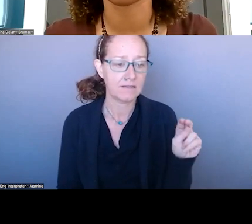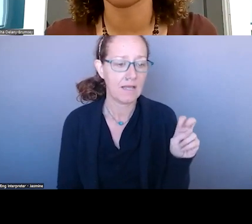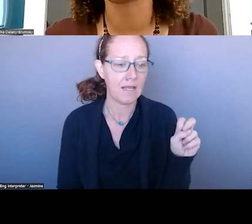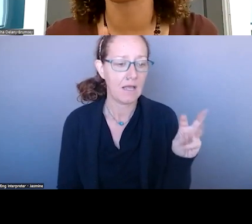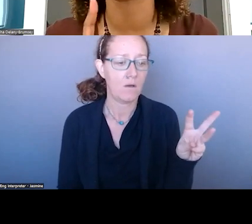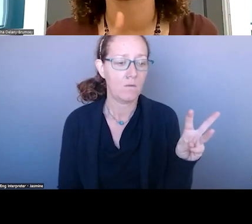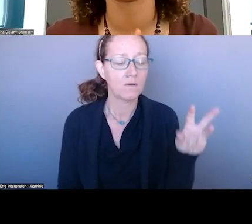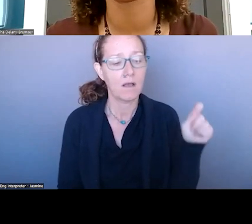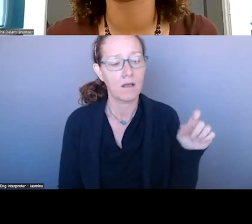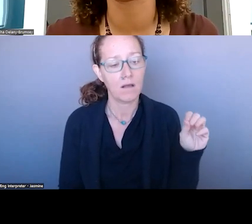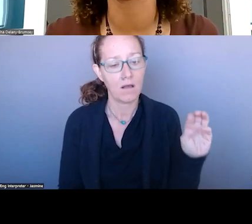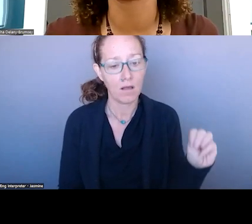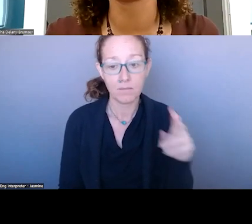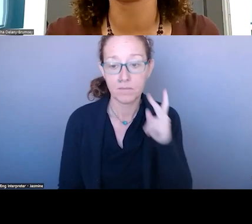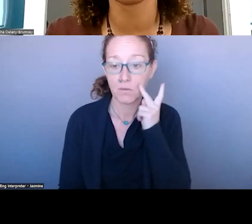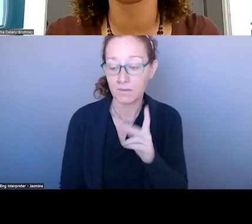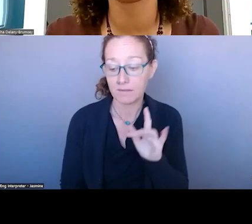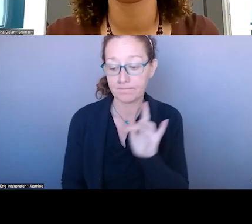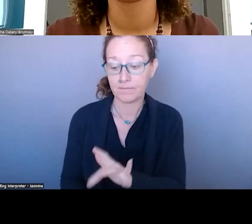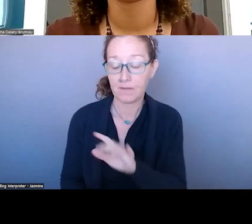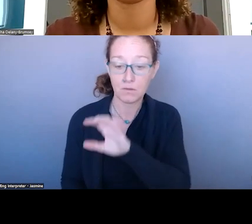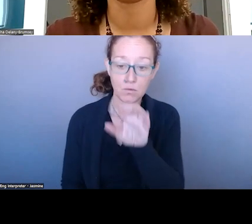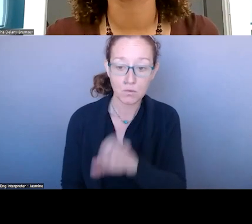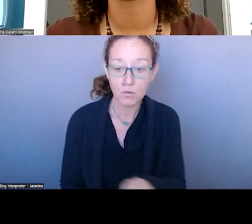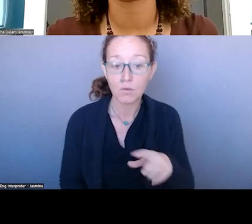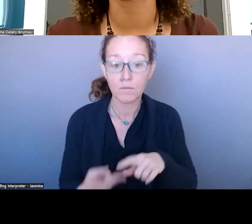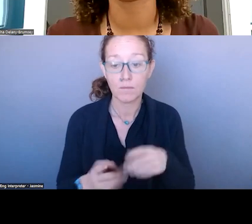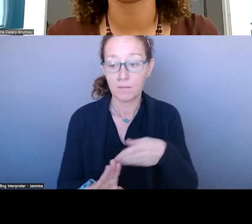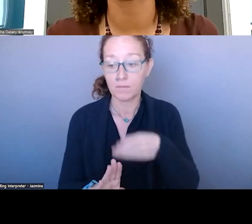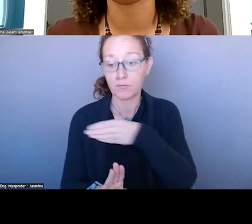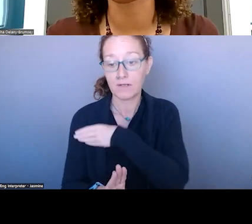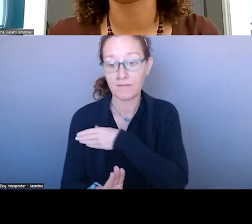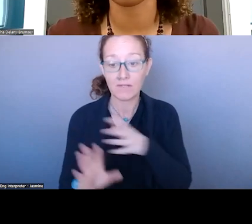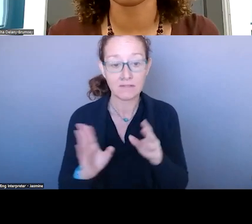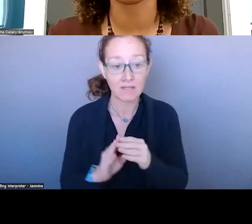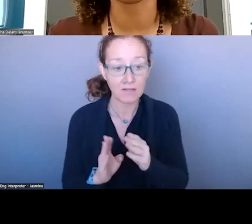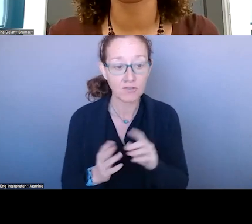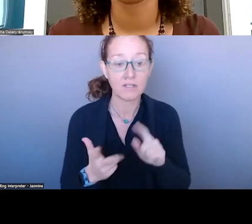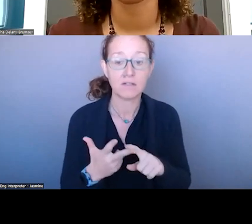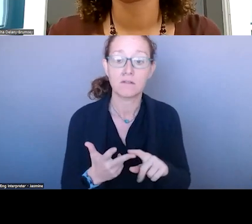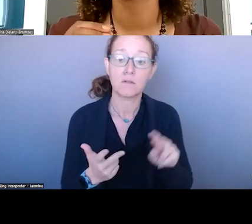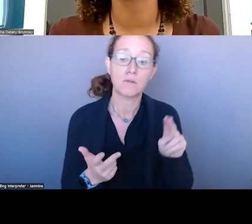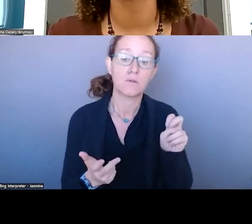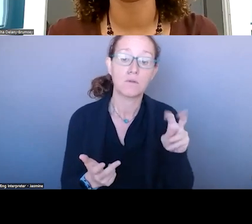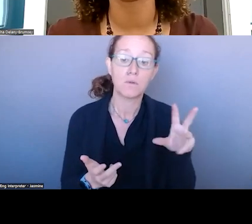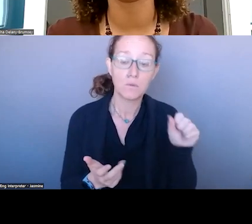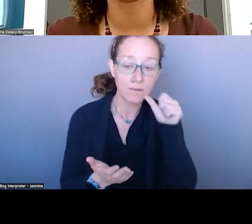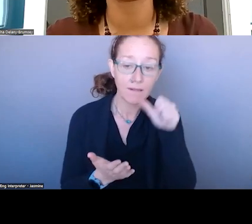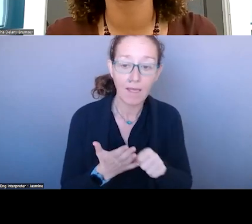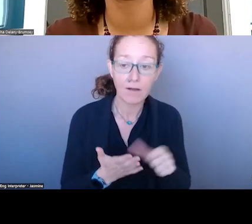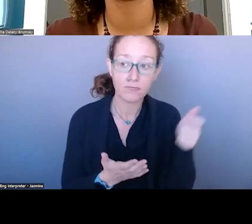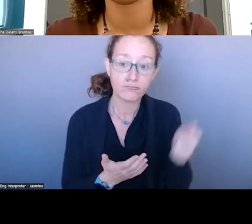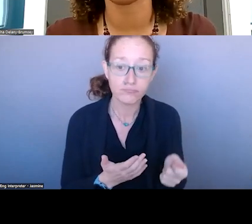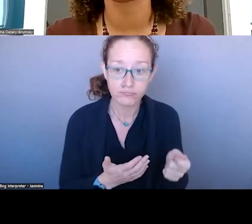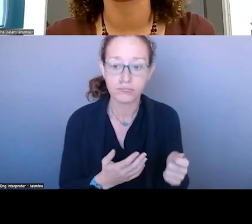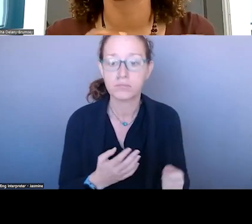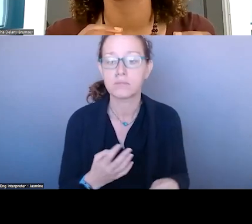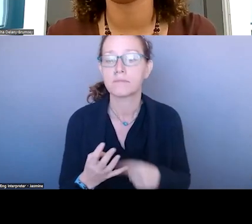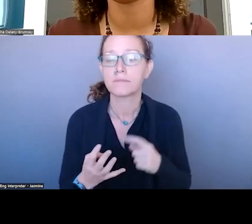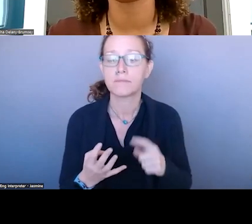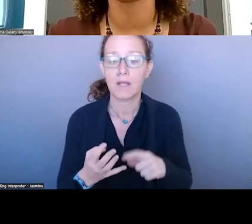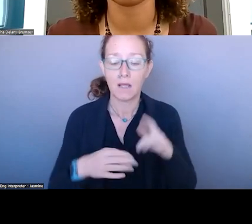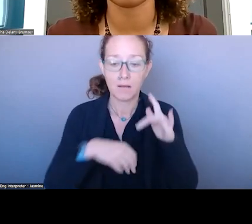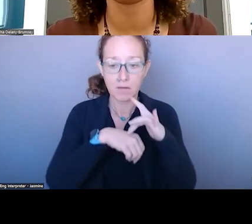IS COMING UP AND THE NEWS LETTER. THIS IS A RESOURCE THAT I USE ALL OF THE